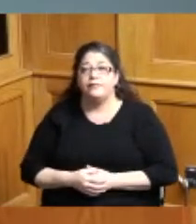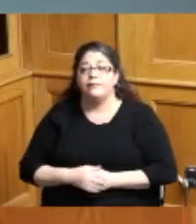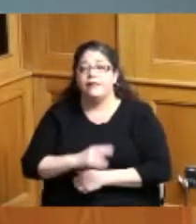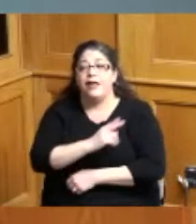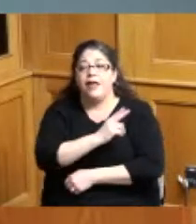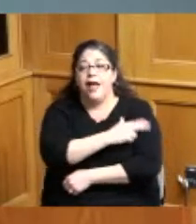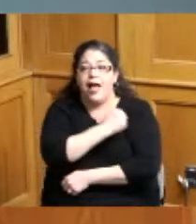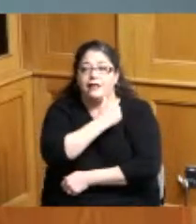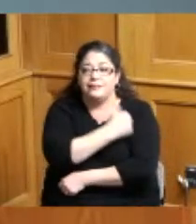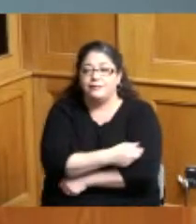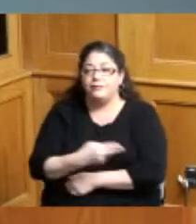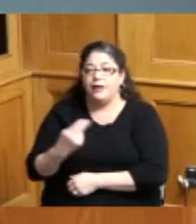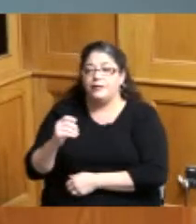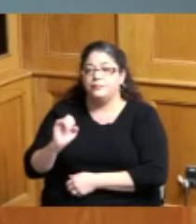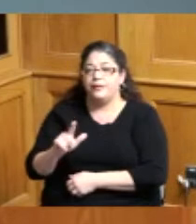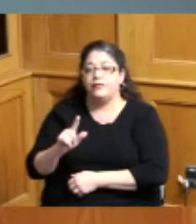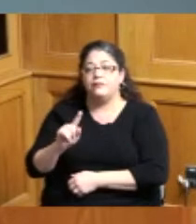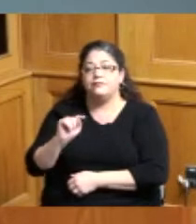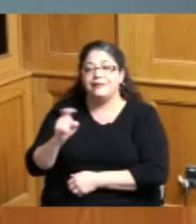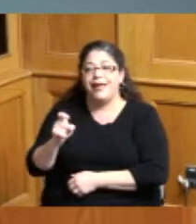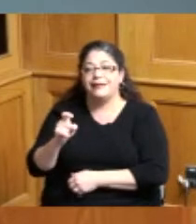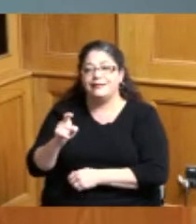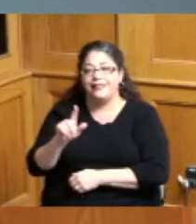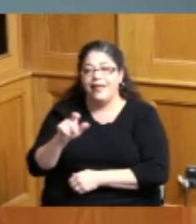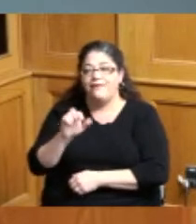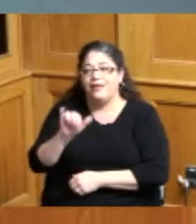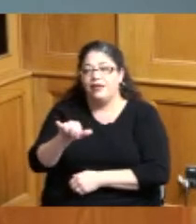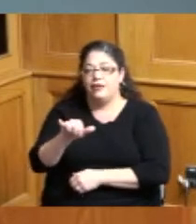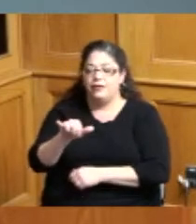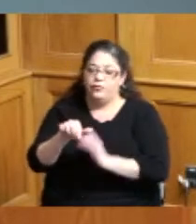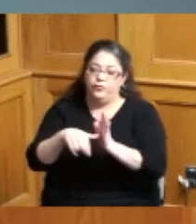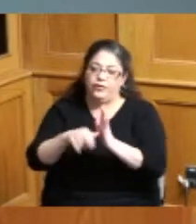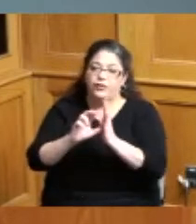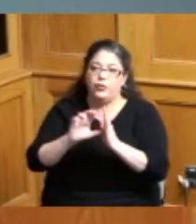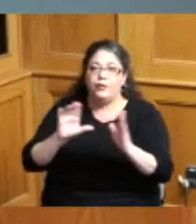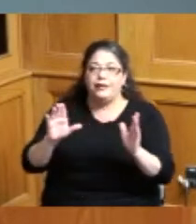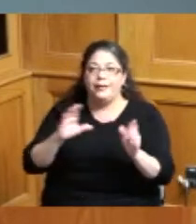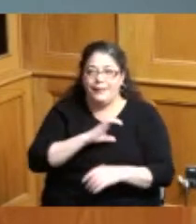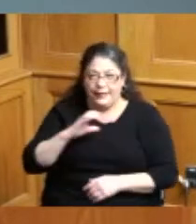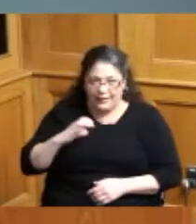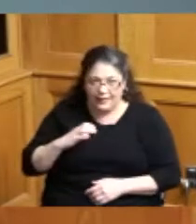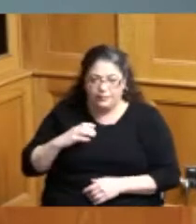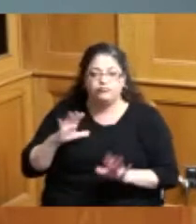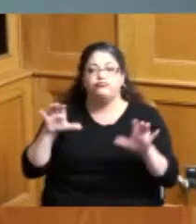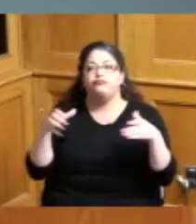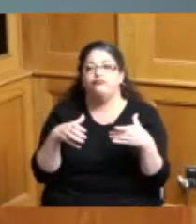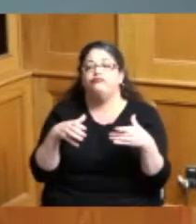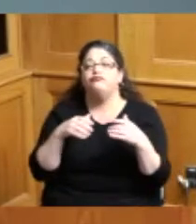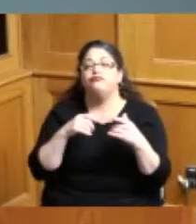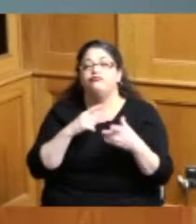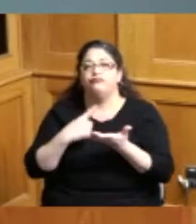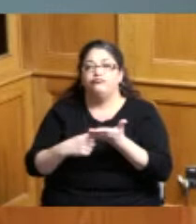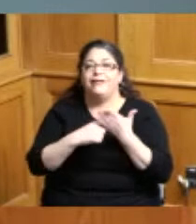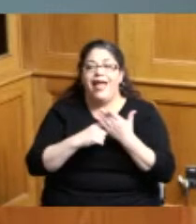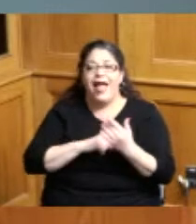committee I was well I met with them I've been to so many of their webinars but I met with them in